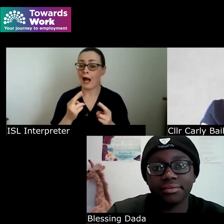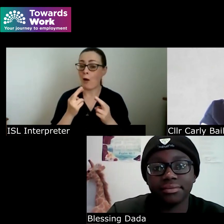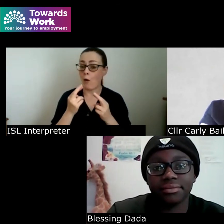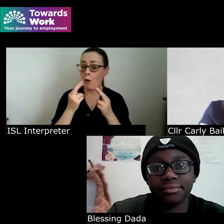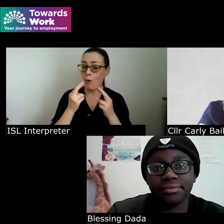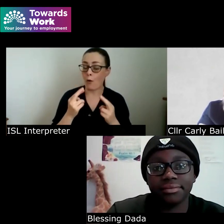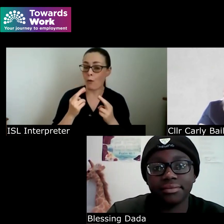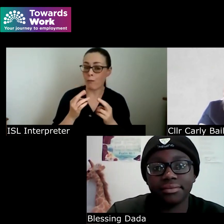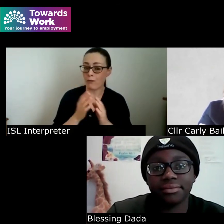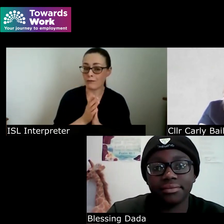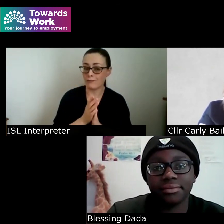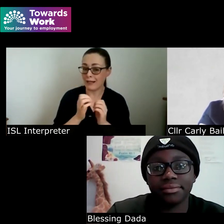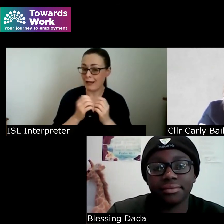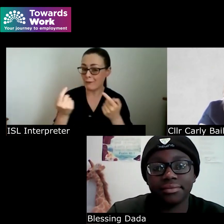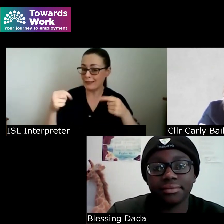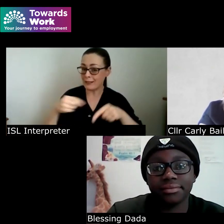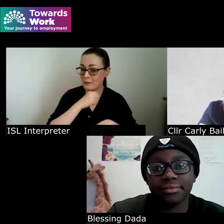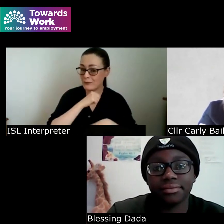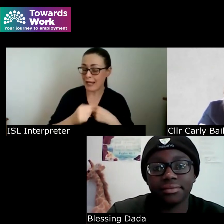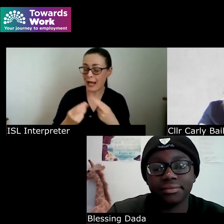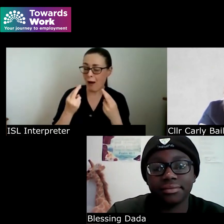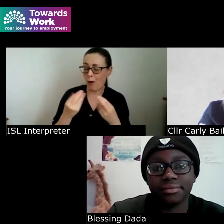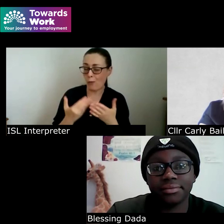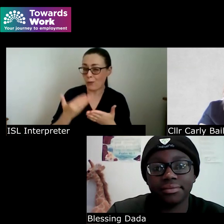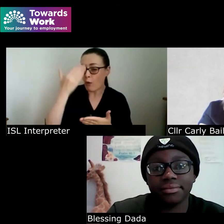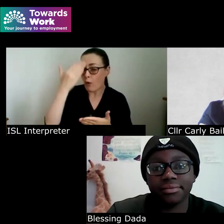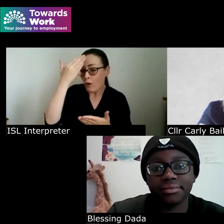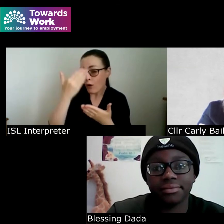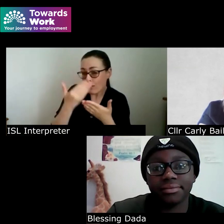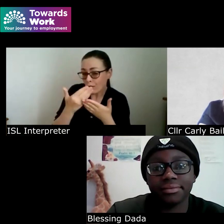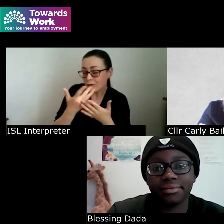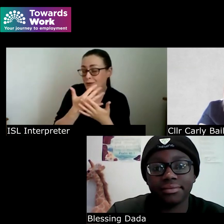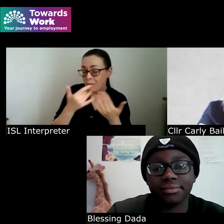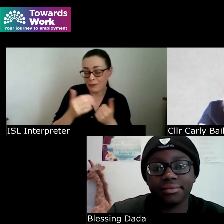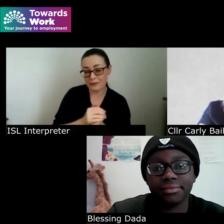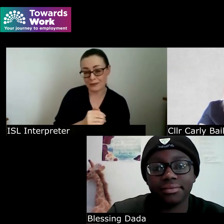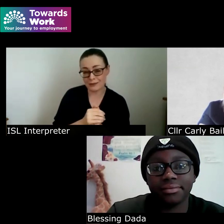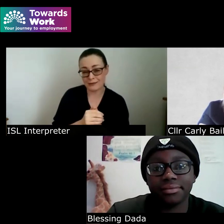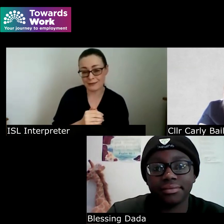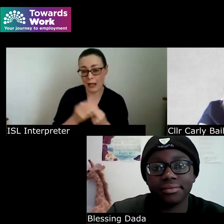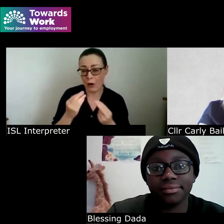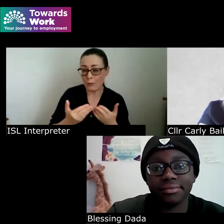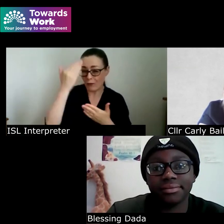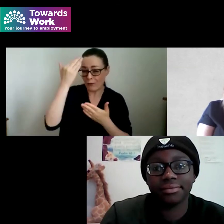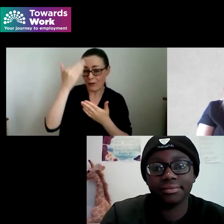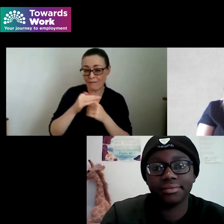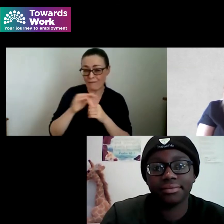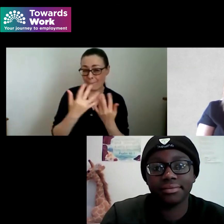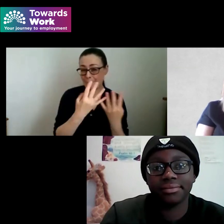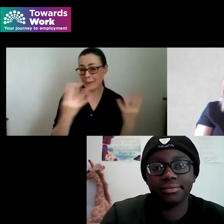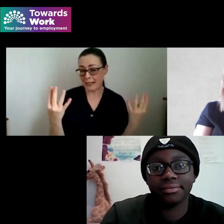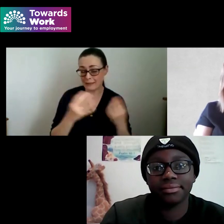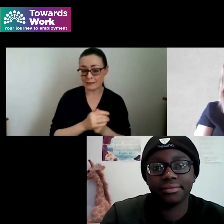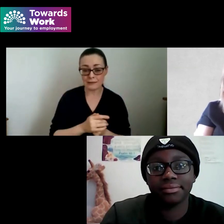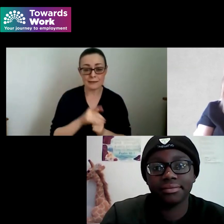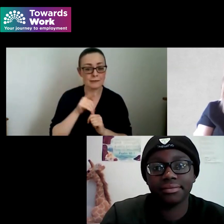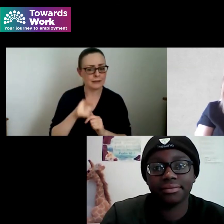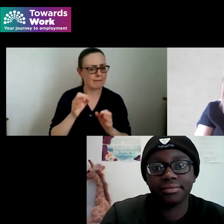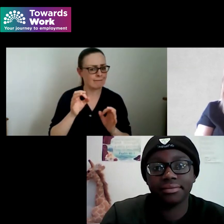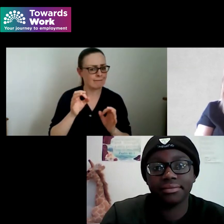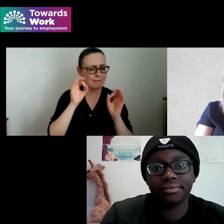listening today has learned so much from everybody here um that was a fantastic chat i really enjoyed